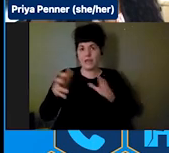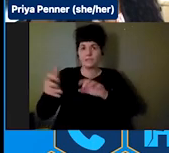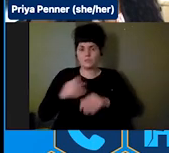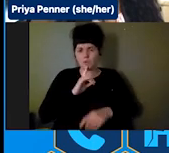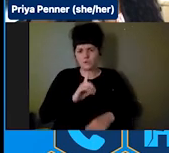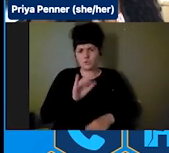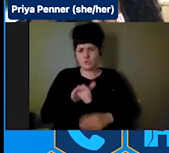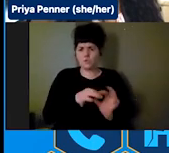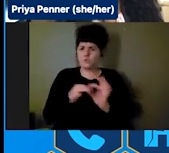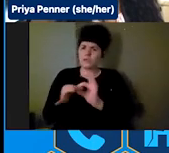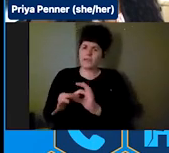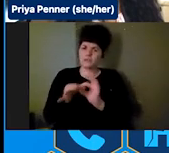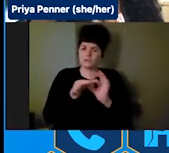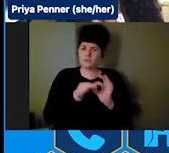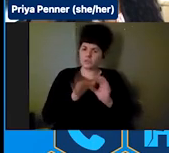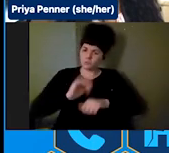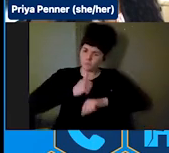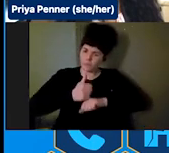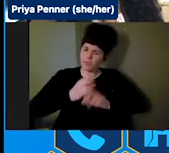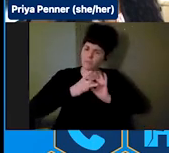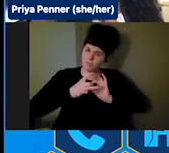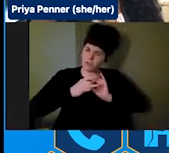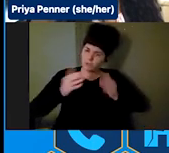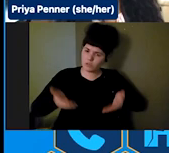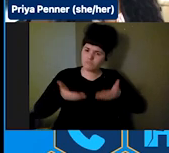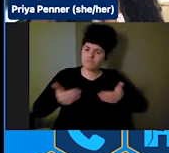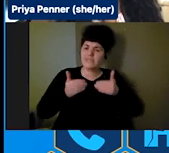and continue and I saw Mildred